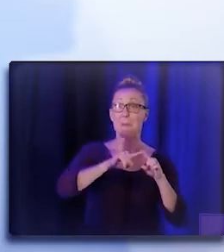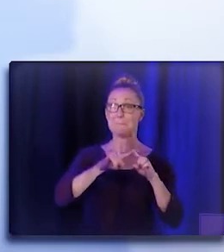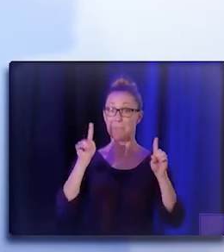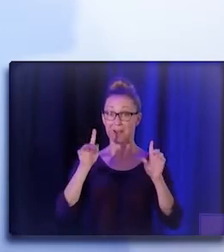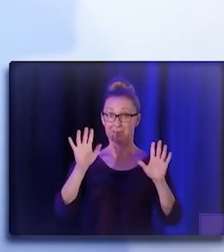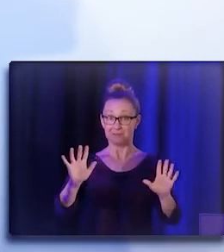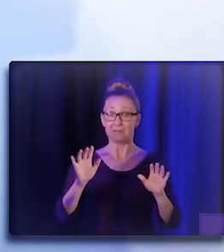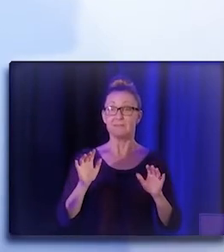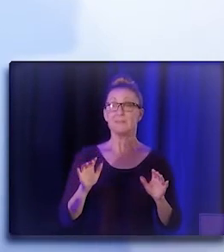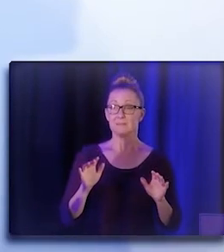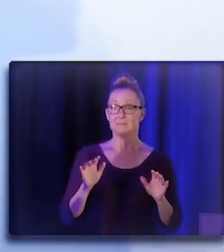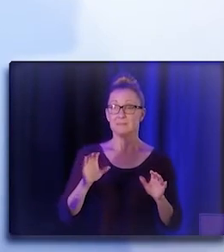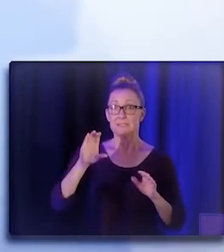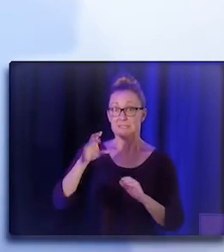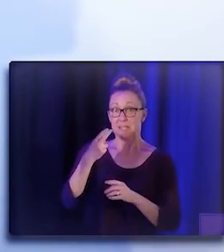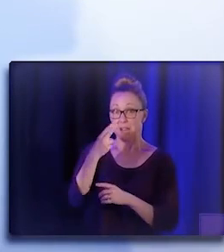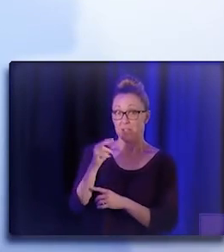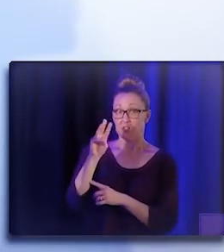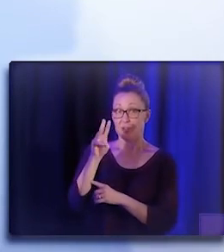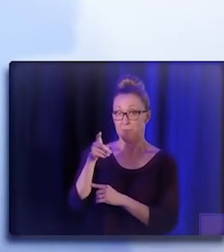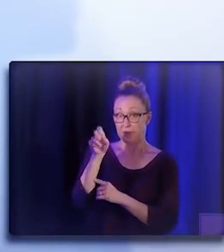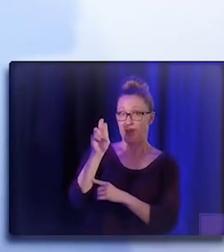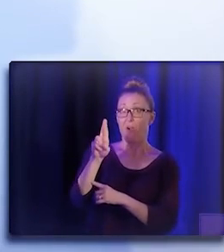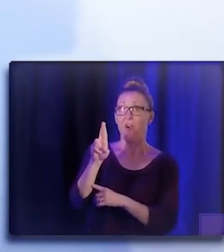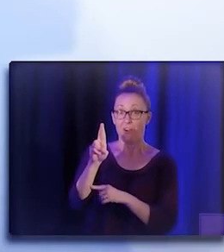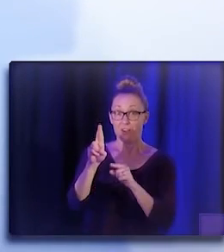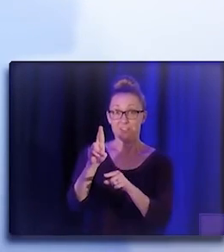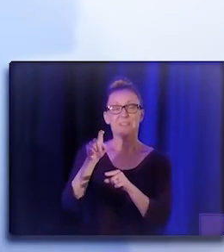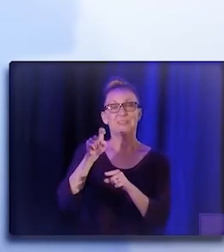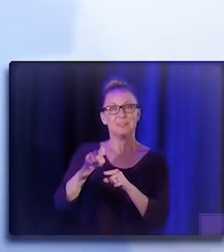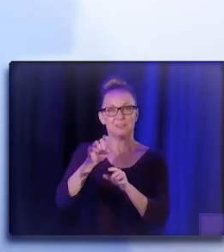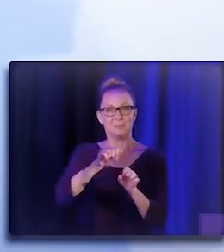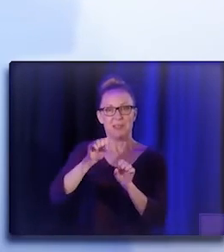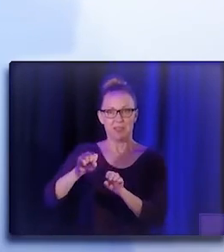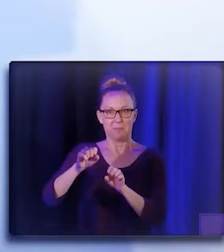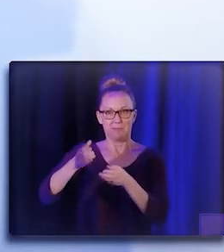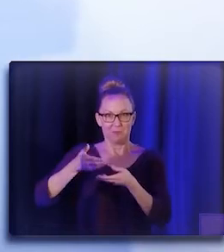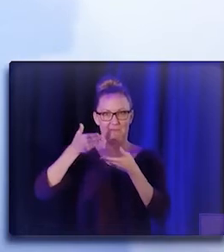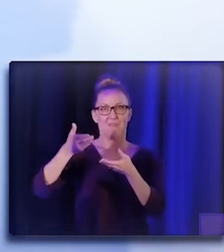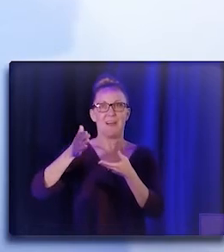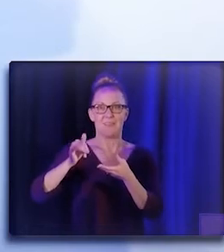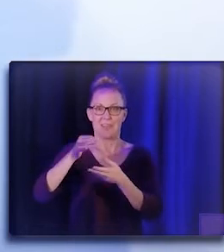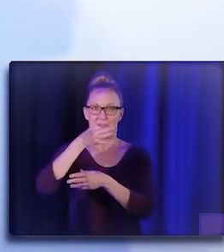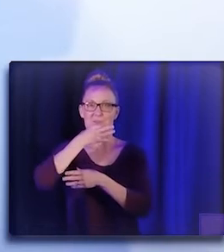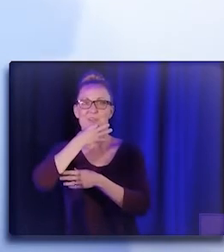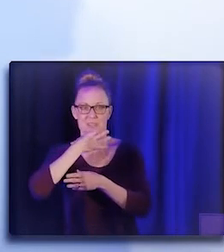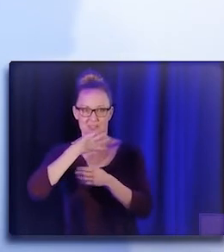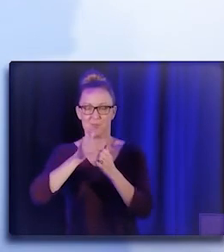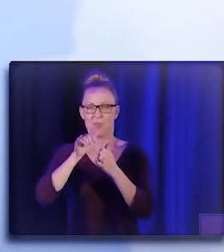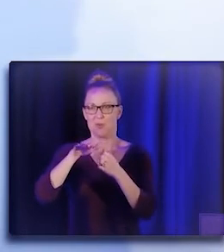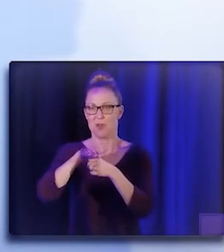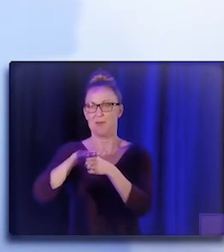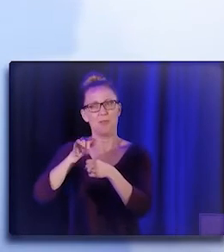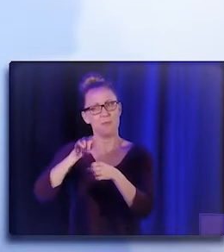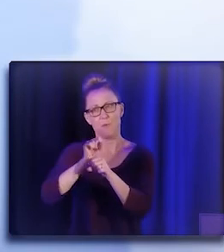so the CHW/PRS can provide that expertise, and also those organizations that have been working for many years.